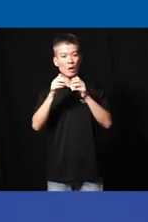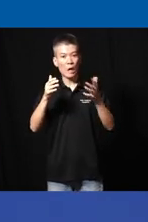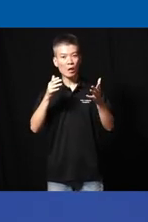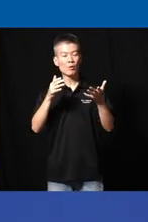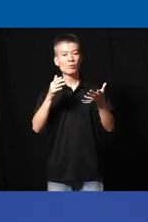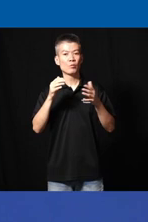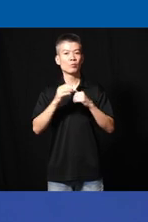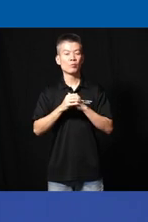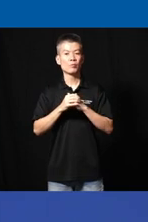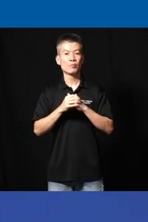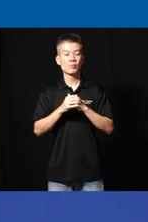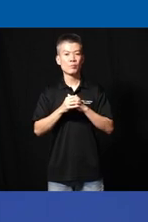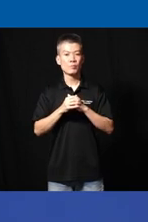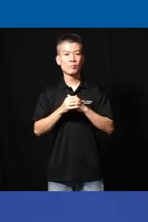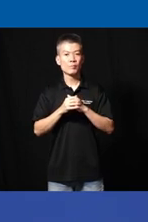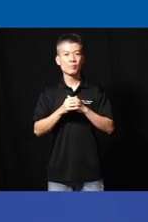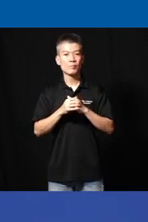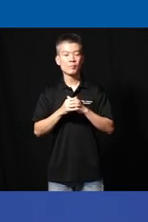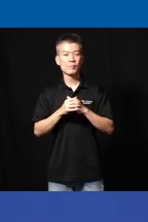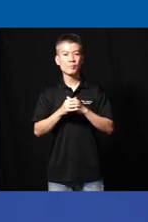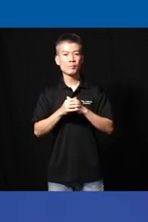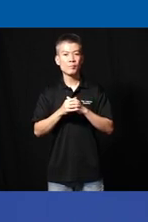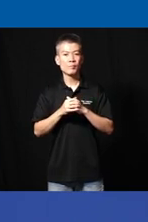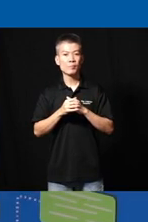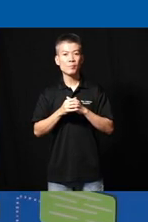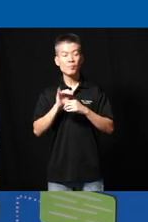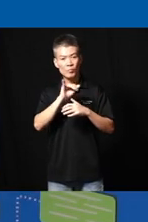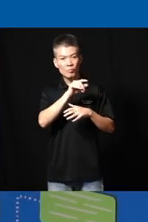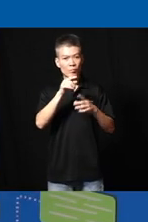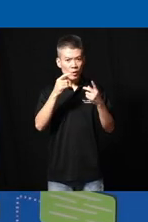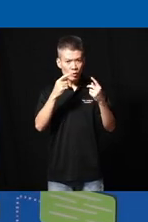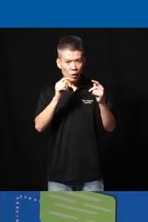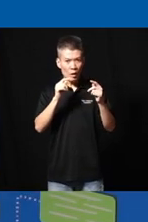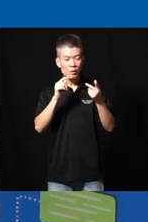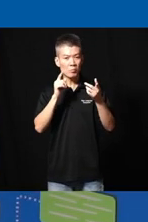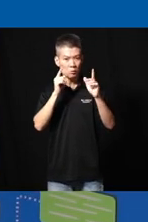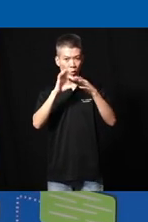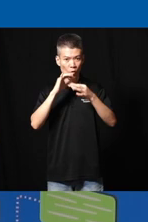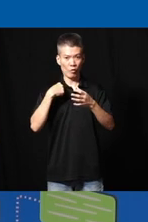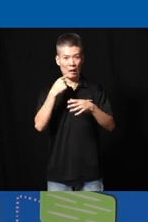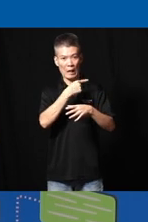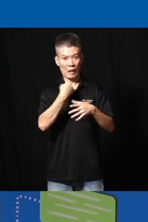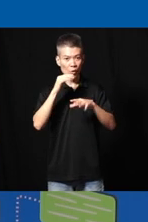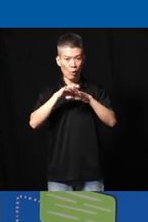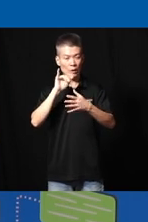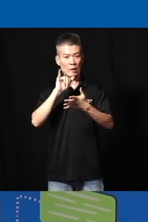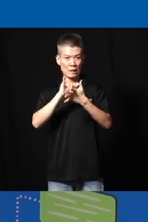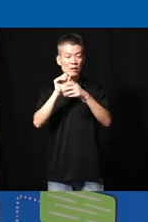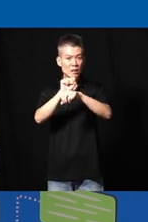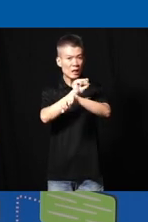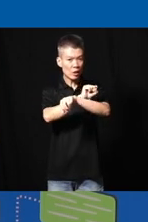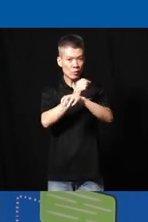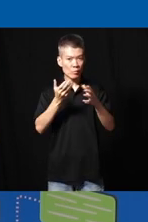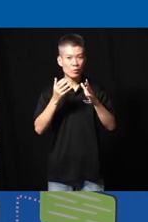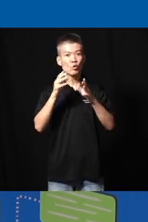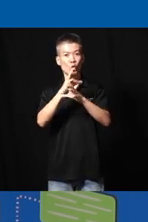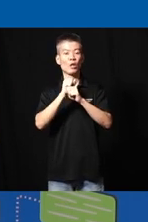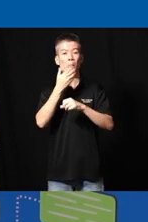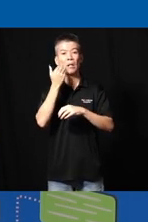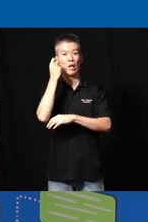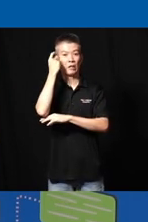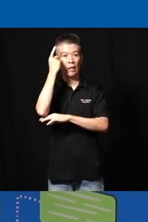here so um The Joint mission of us here on the on the stage is to get a better understanding